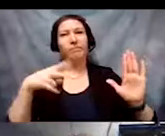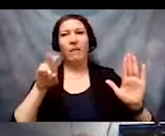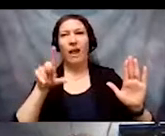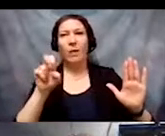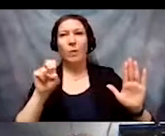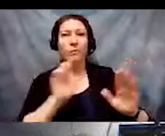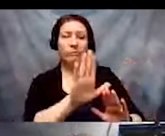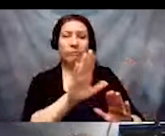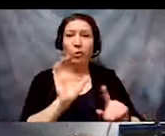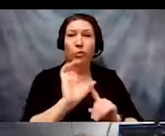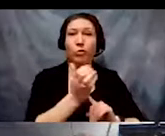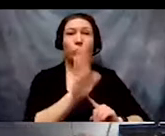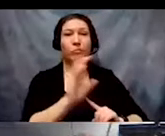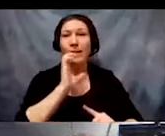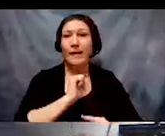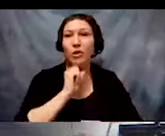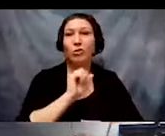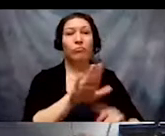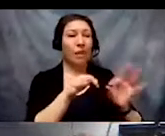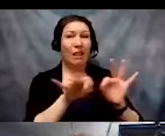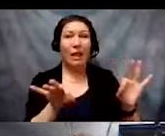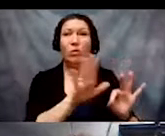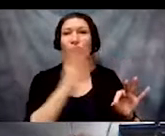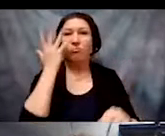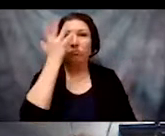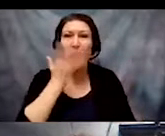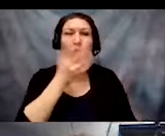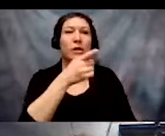age, language, appearance, religion,